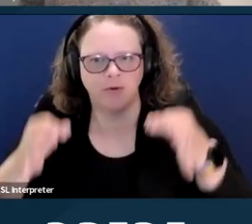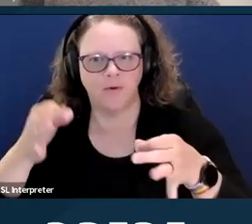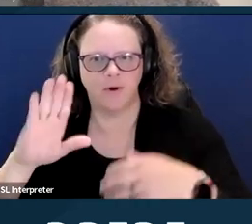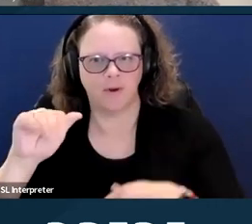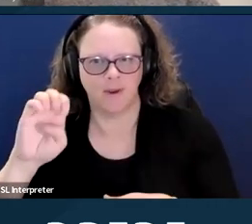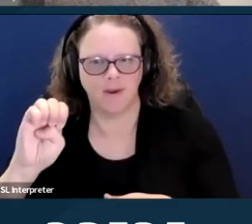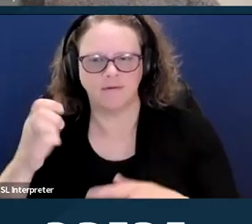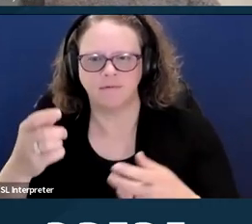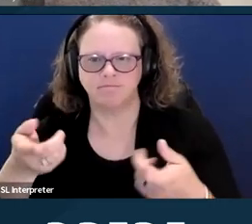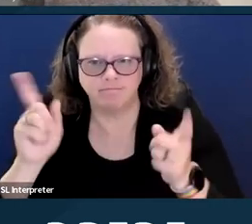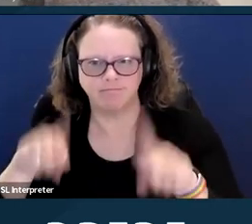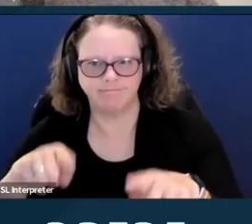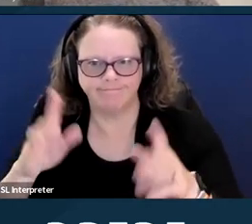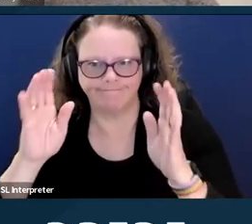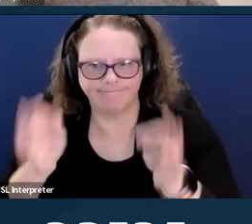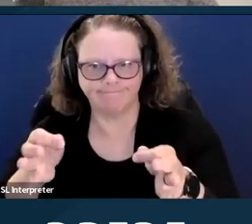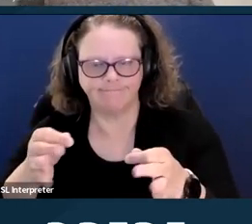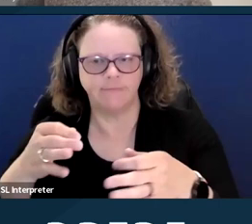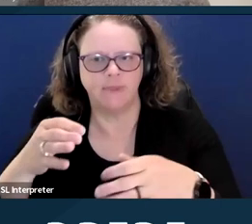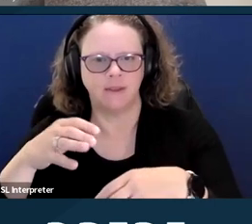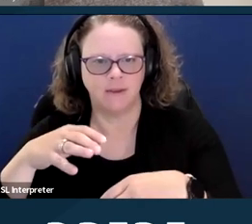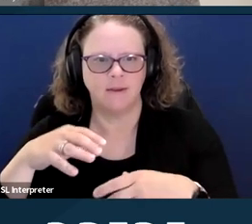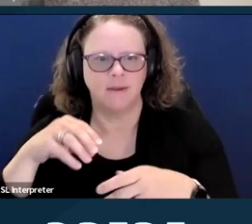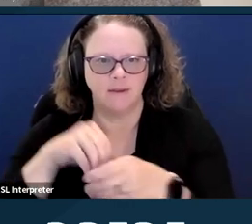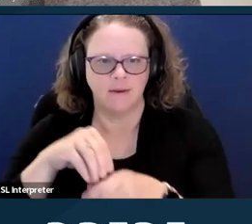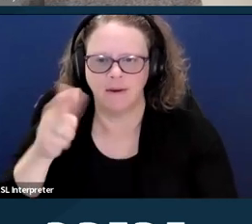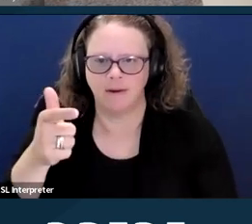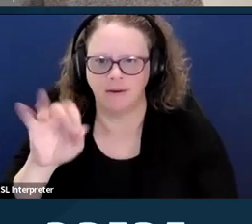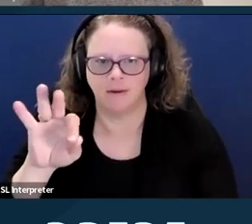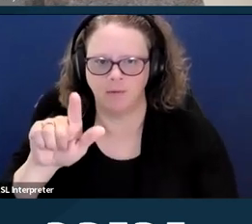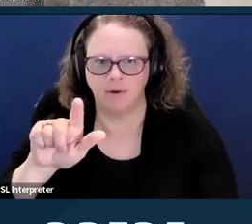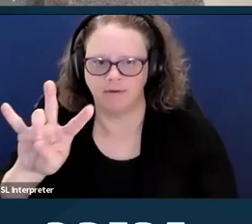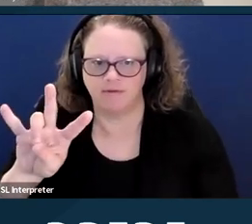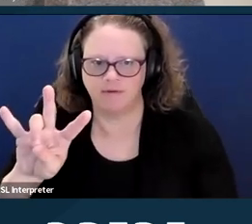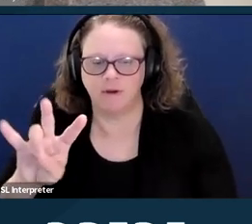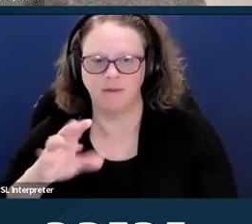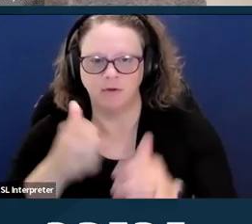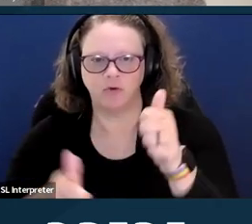And in this Supreme Court case, the court held that the "feeble minded," quote unquote,